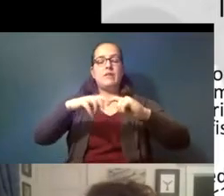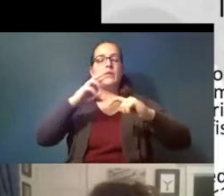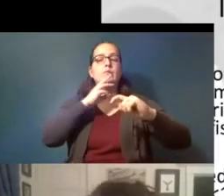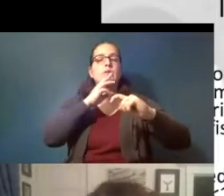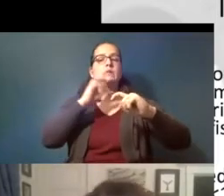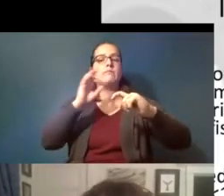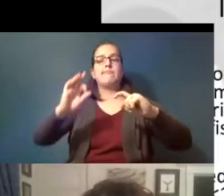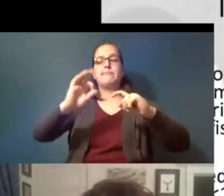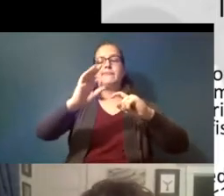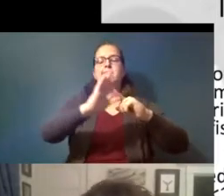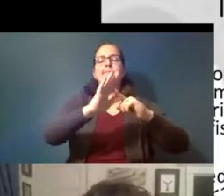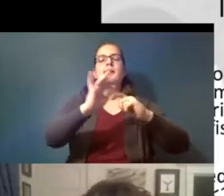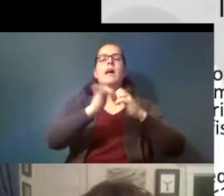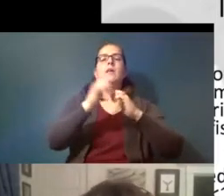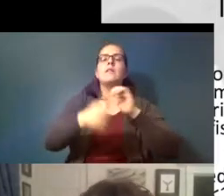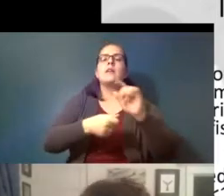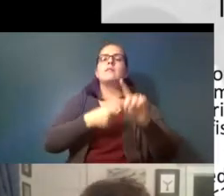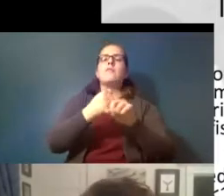are affecting the way they interact with their environment